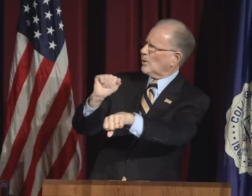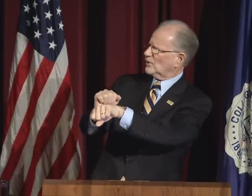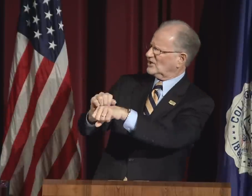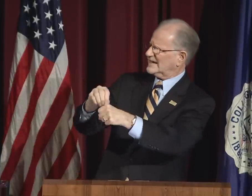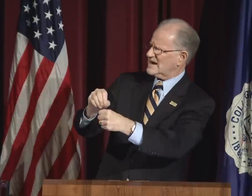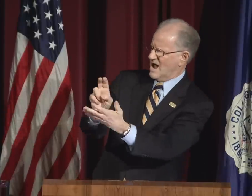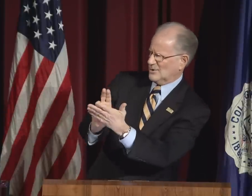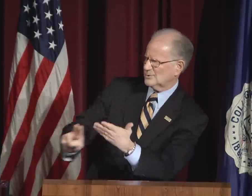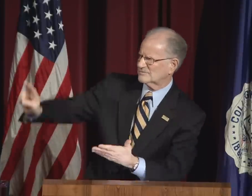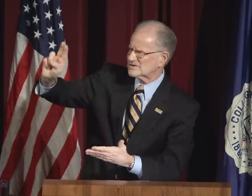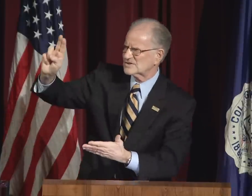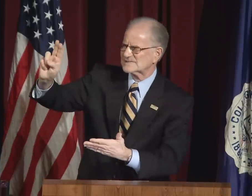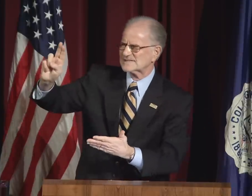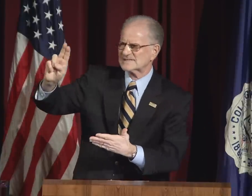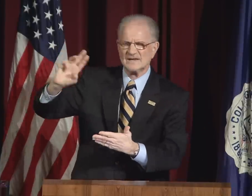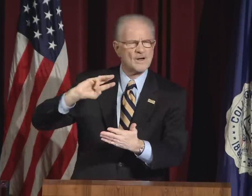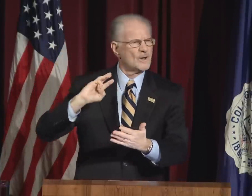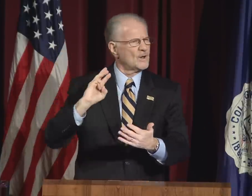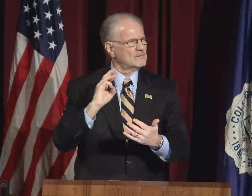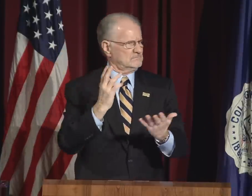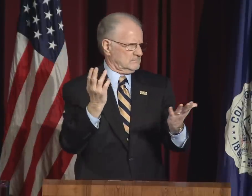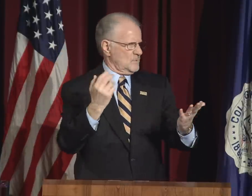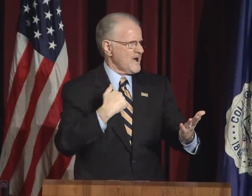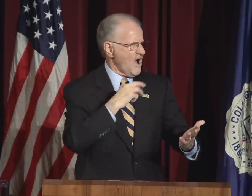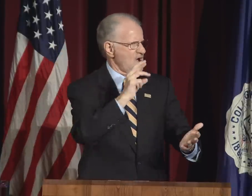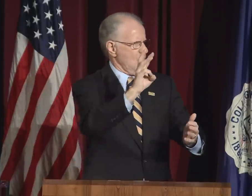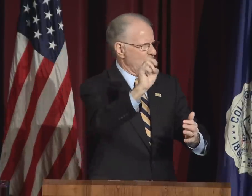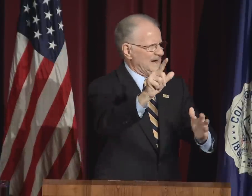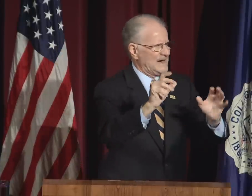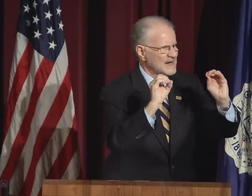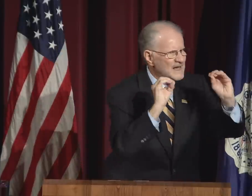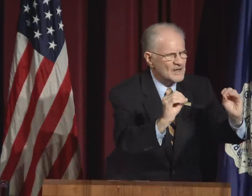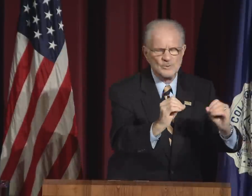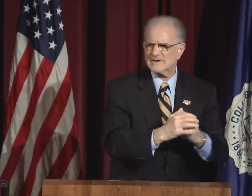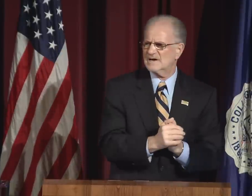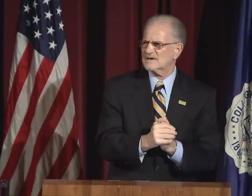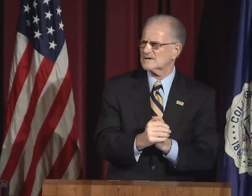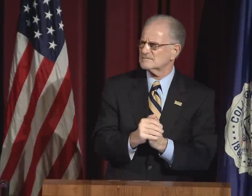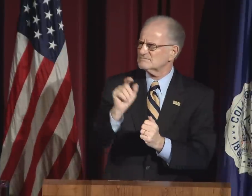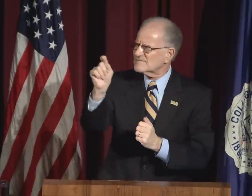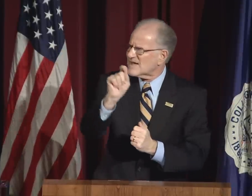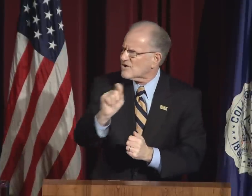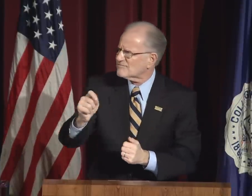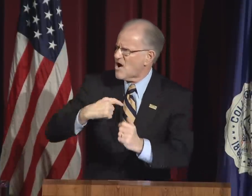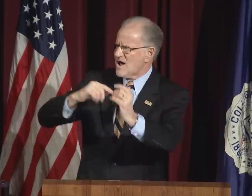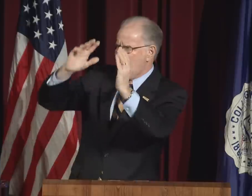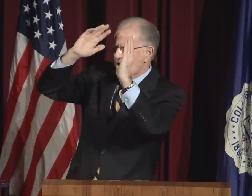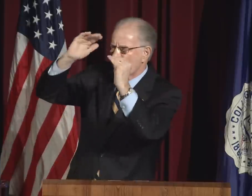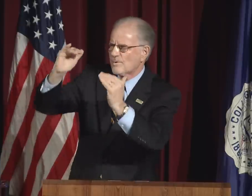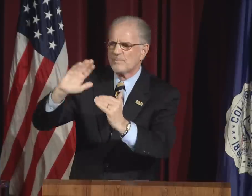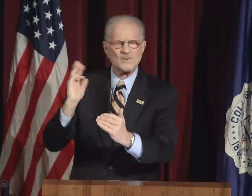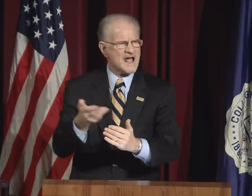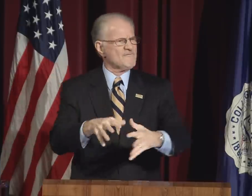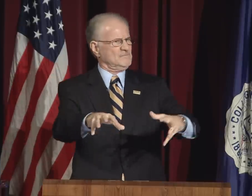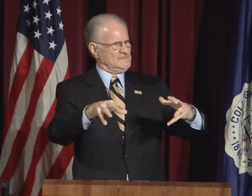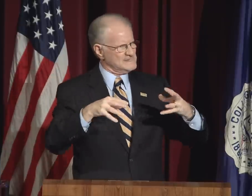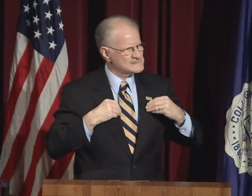But we work in a university. We are well educated.